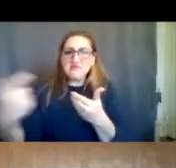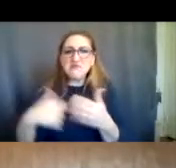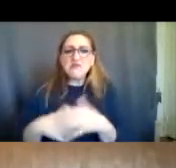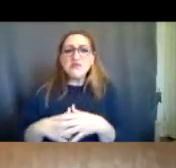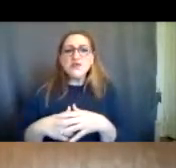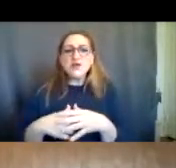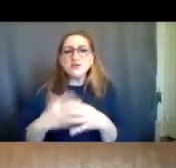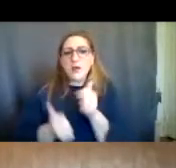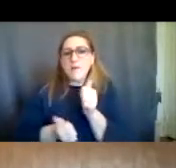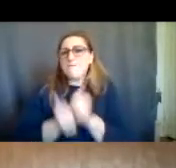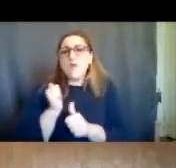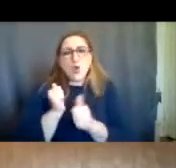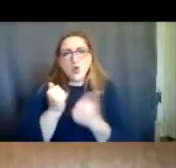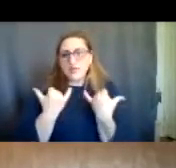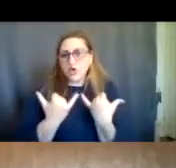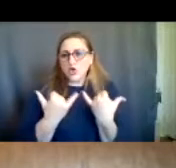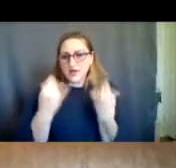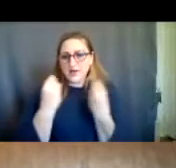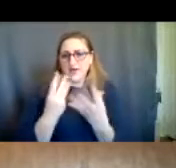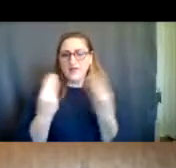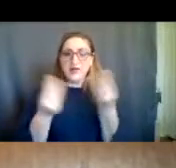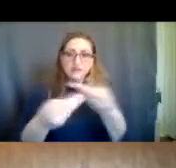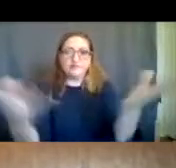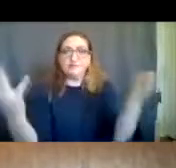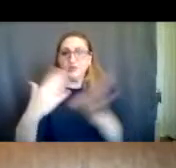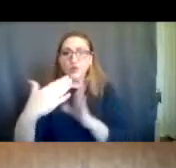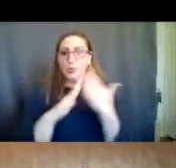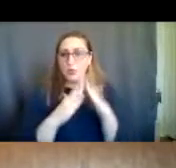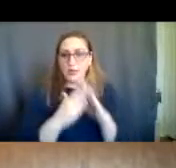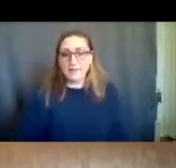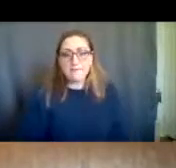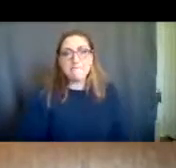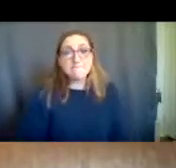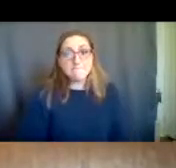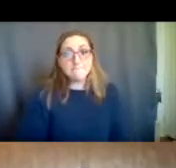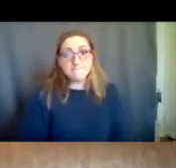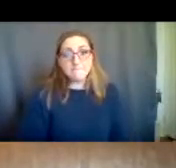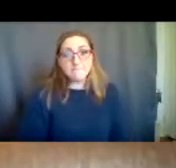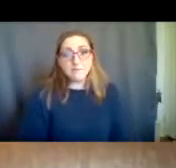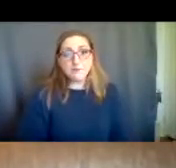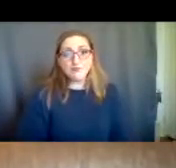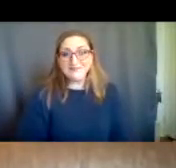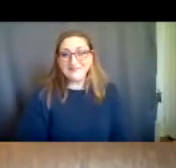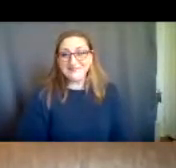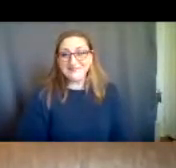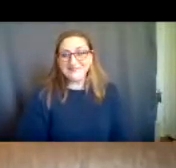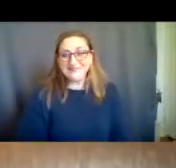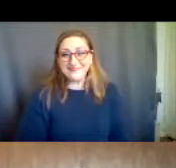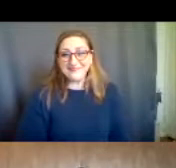dates page. It will be update d frequently so we are able to get the most timely